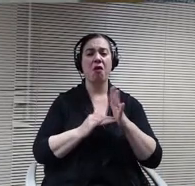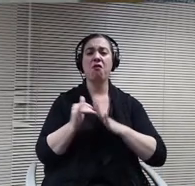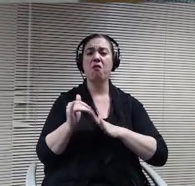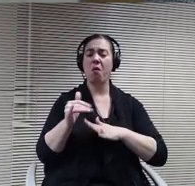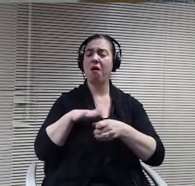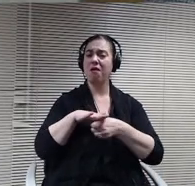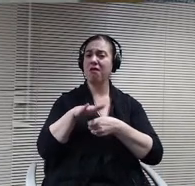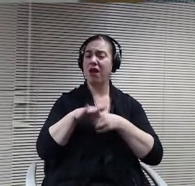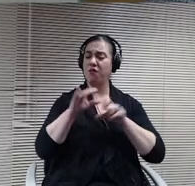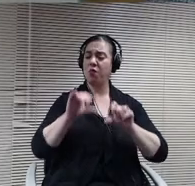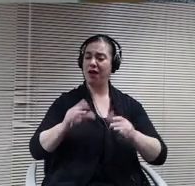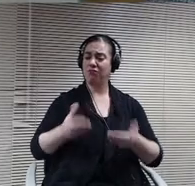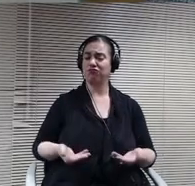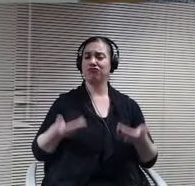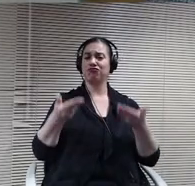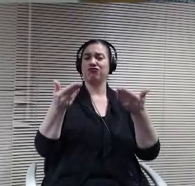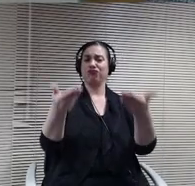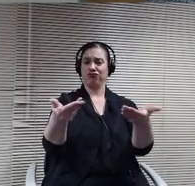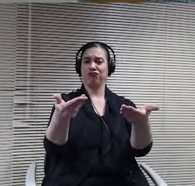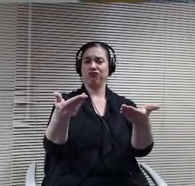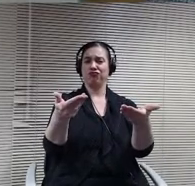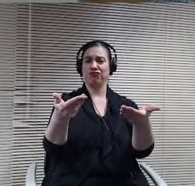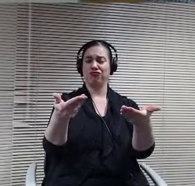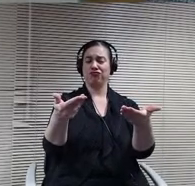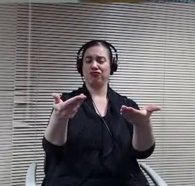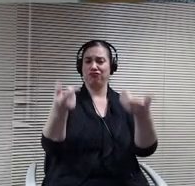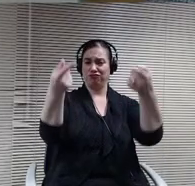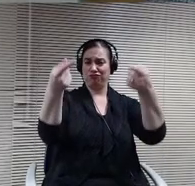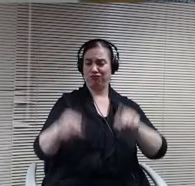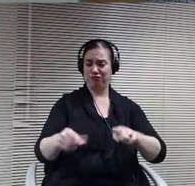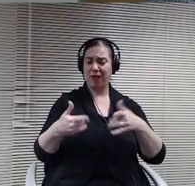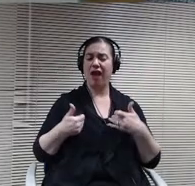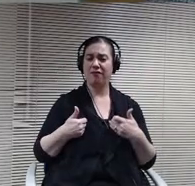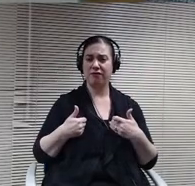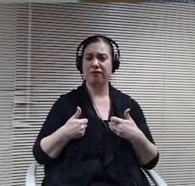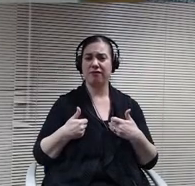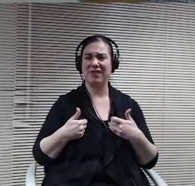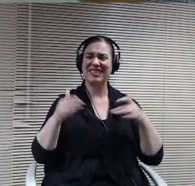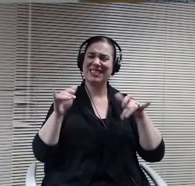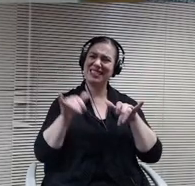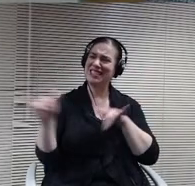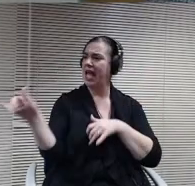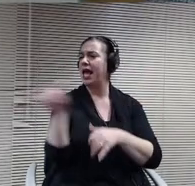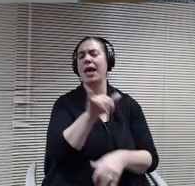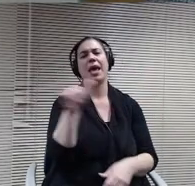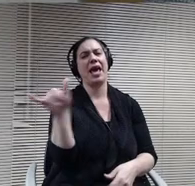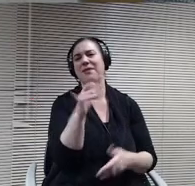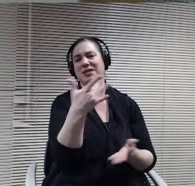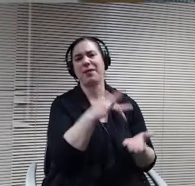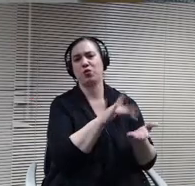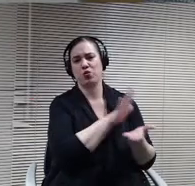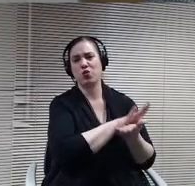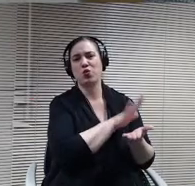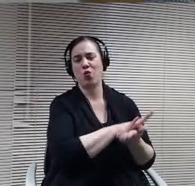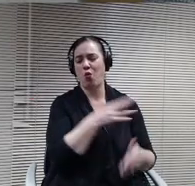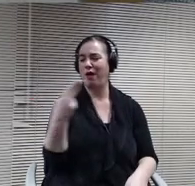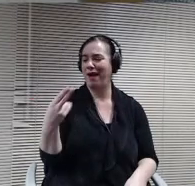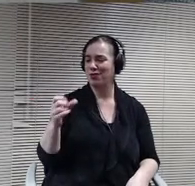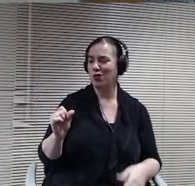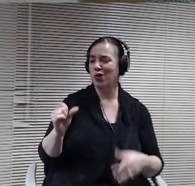essentially what we're doing with middle school. So high school would have half the students on maybe Monday and